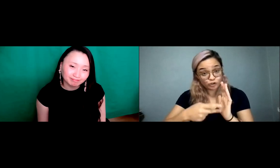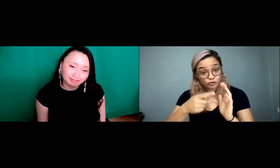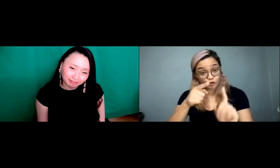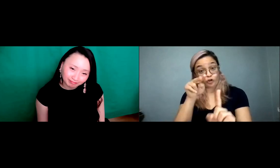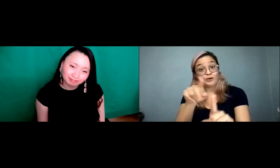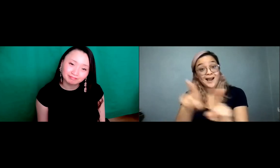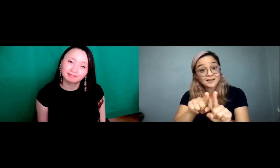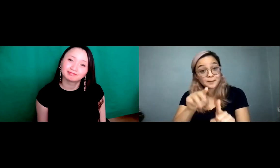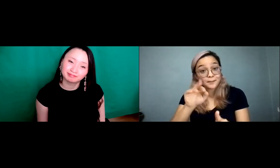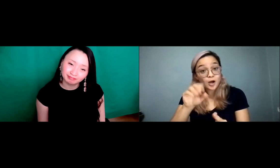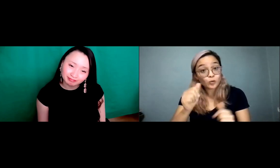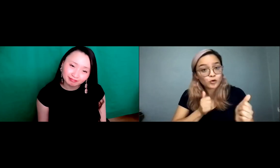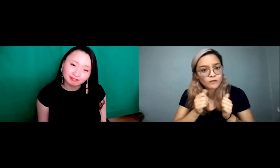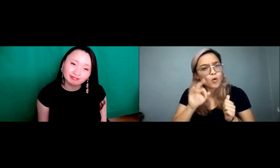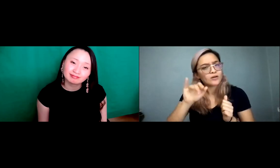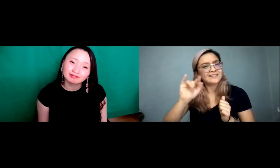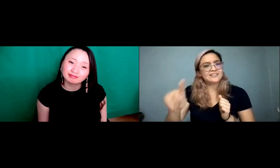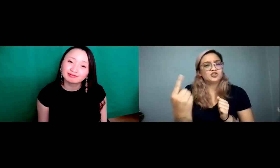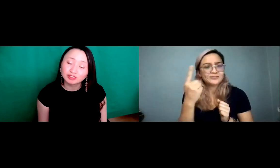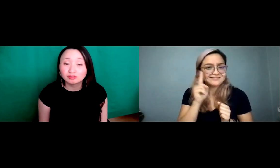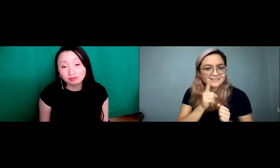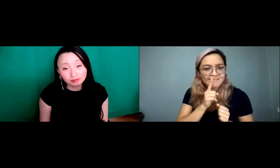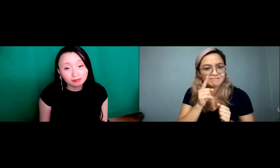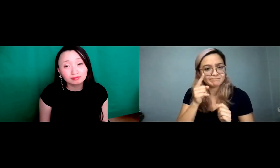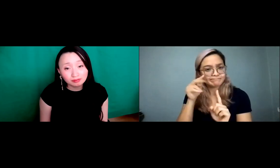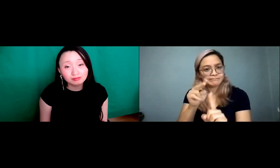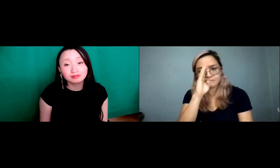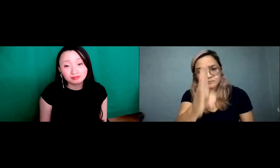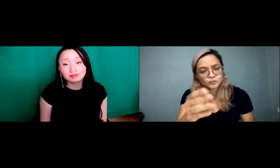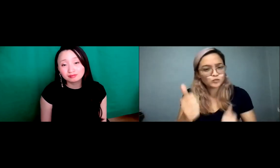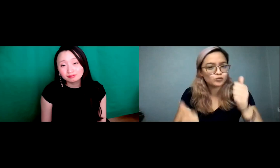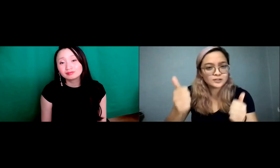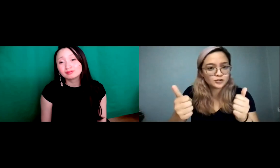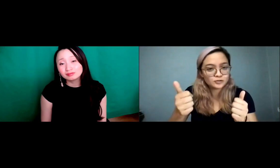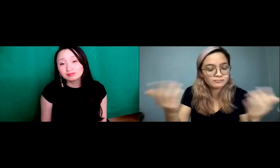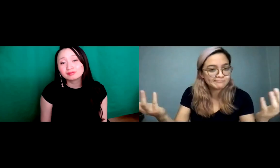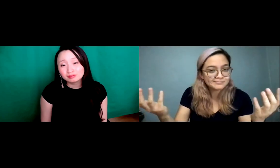because they tend to be very direct, is that micro aggressive or is that just being deaf